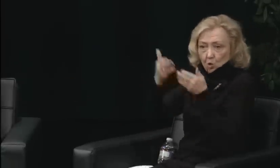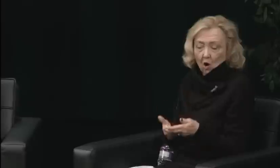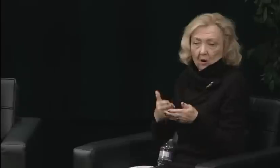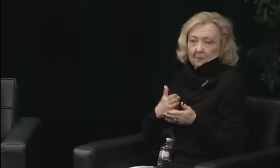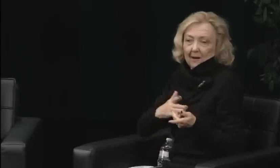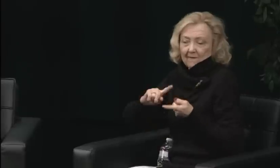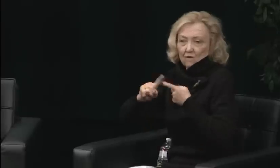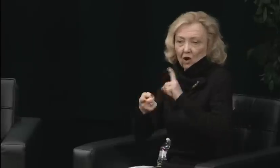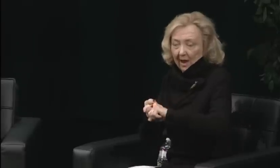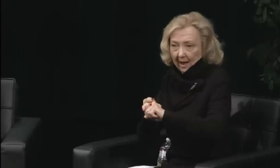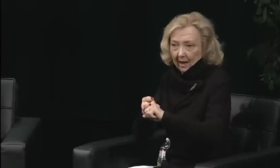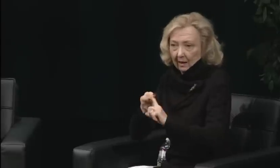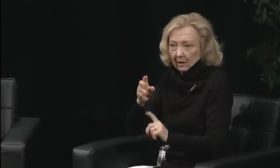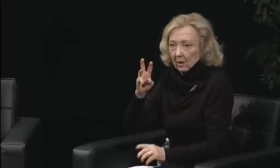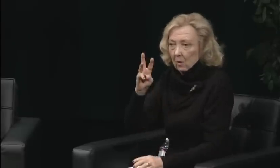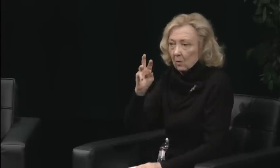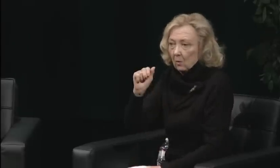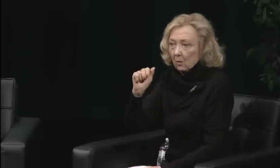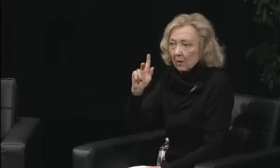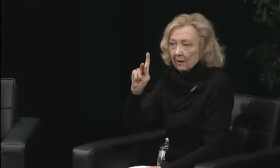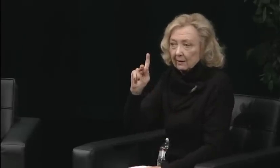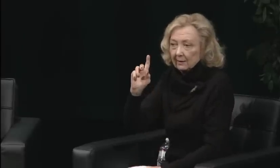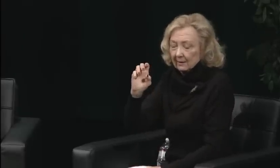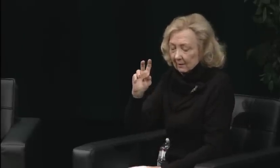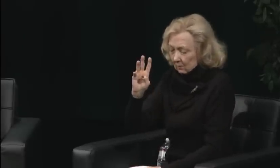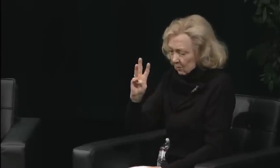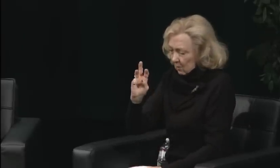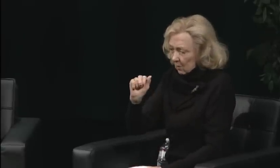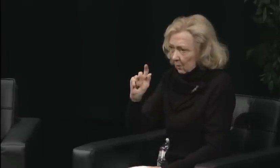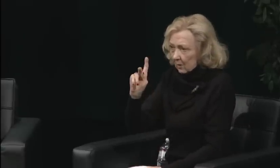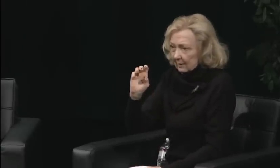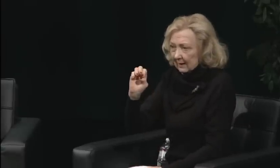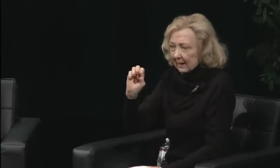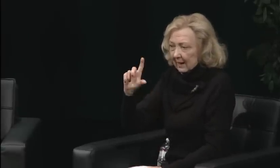and the Career Center at that time.